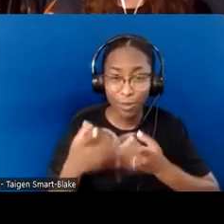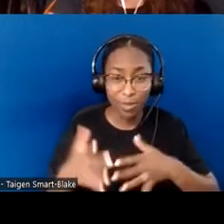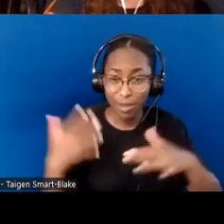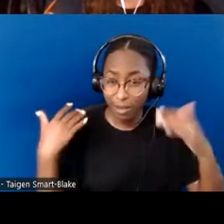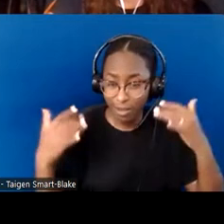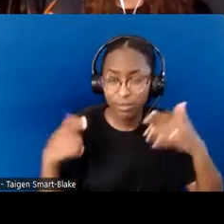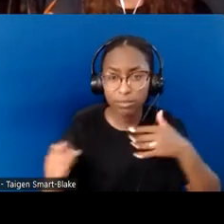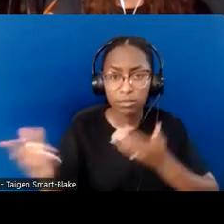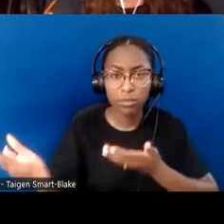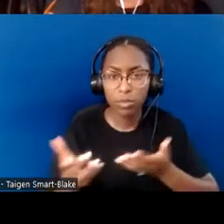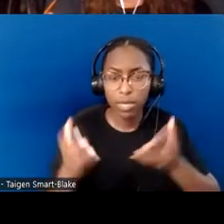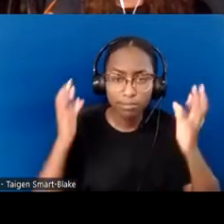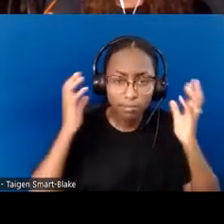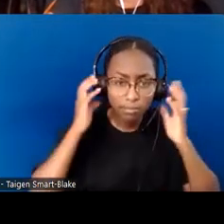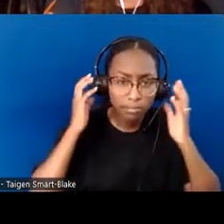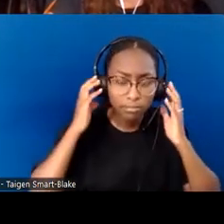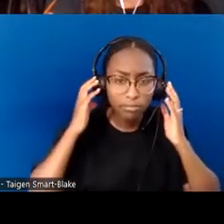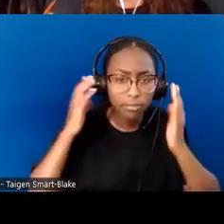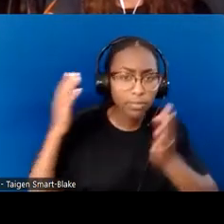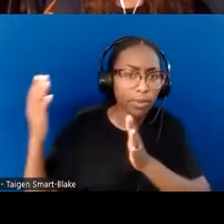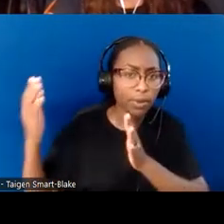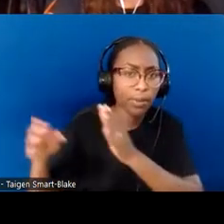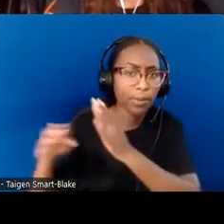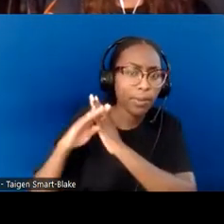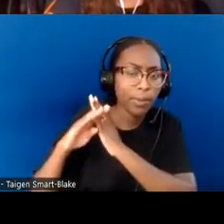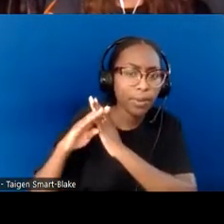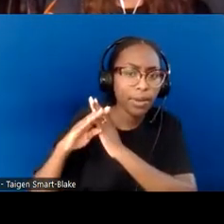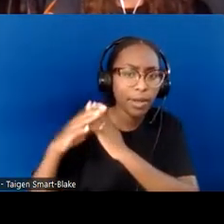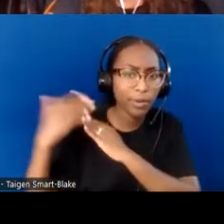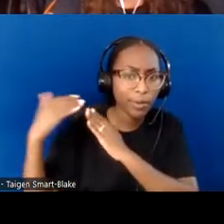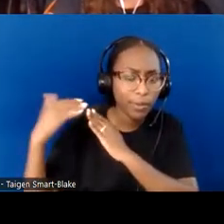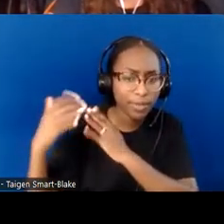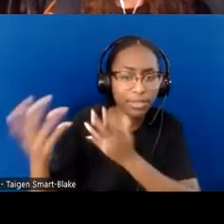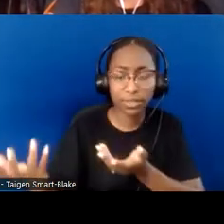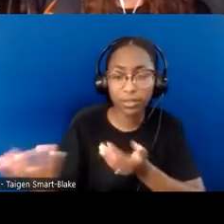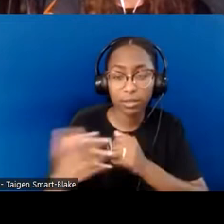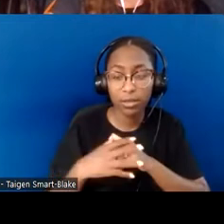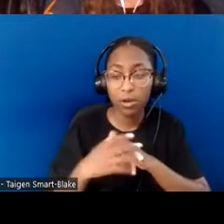and trusting each other... relationships with caregivers too, possibly a caregiver